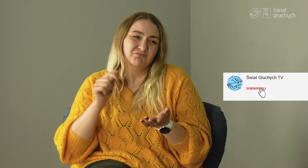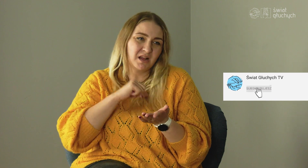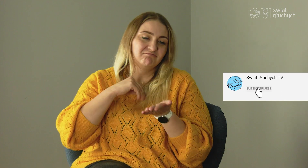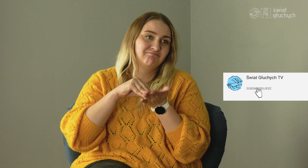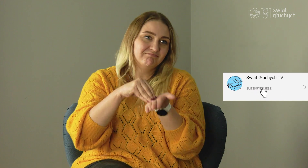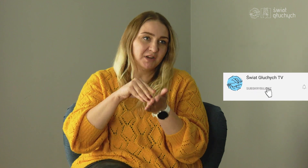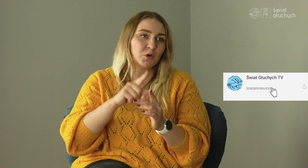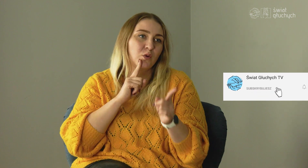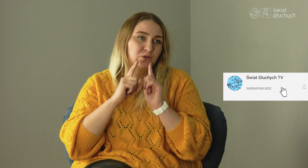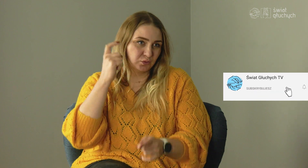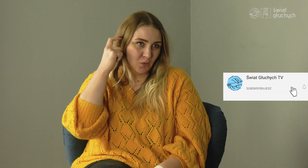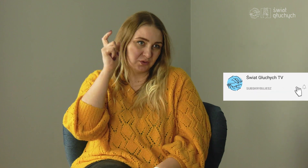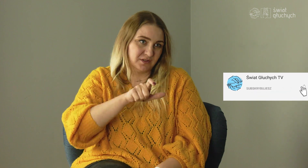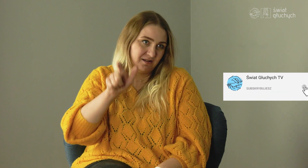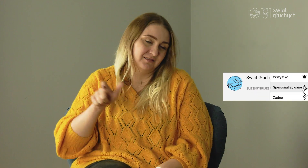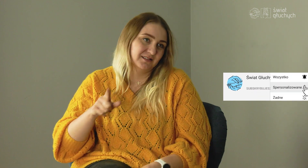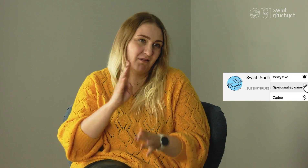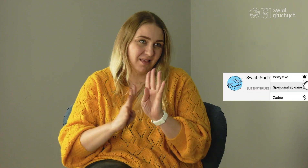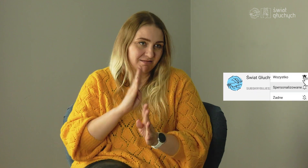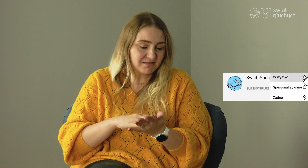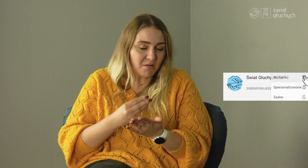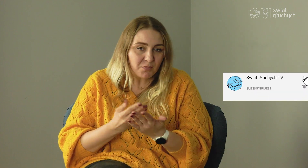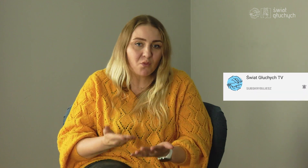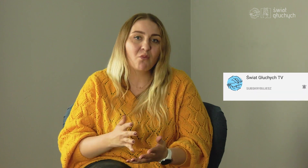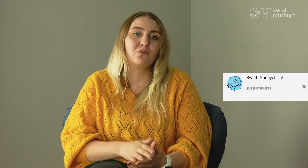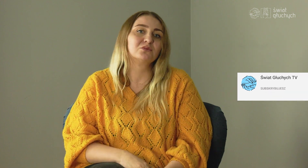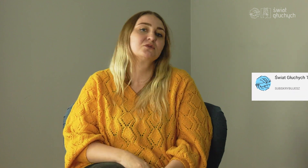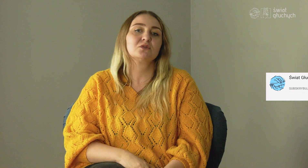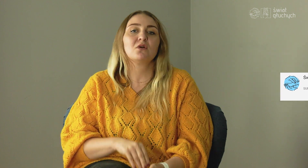I prefer to talk through writing with clients, for example,